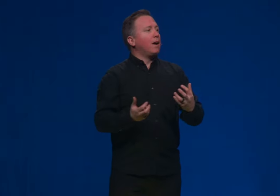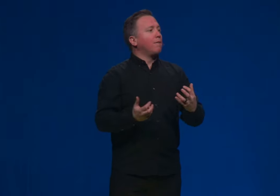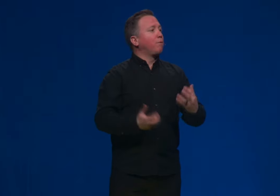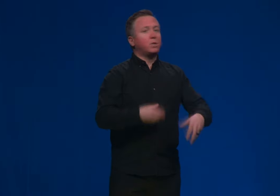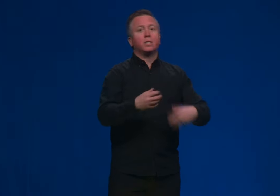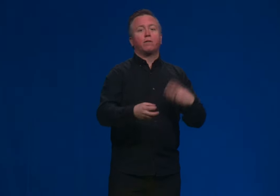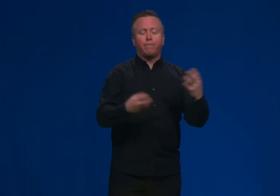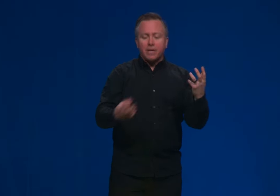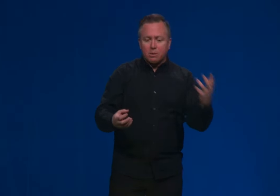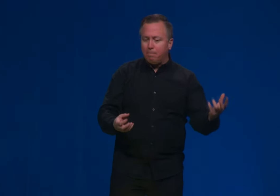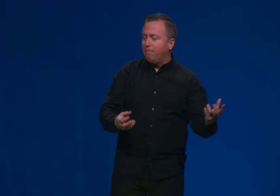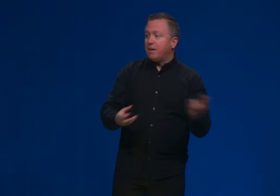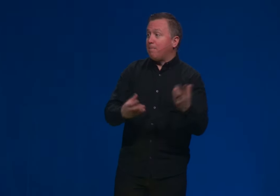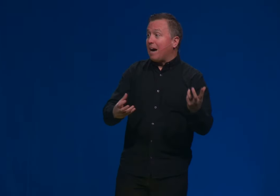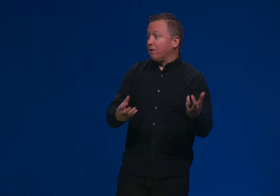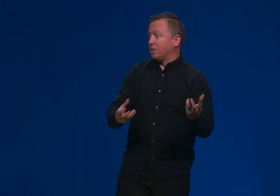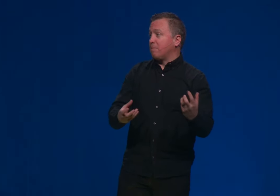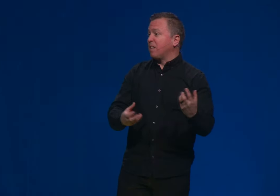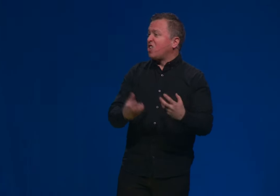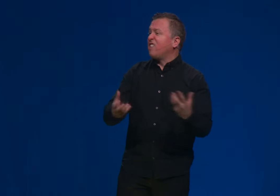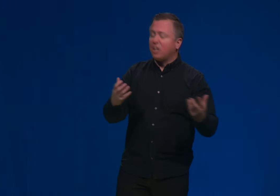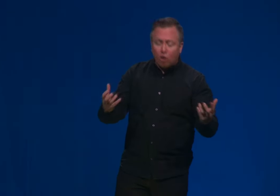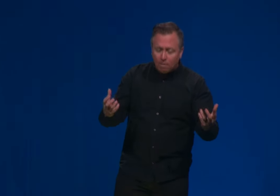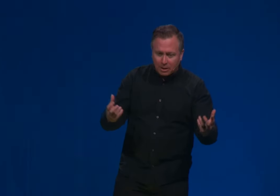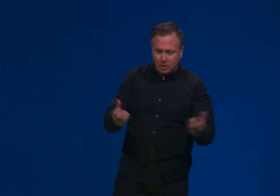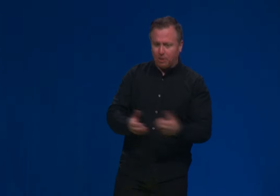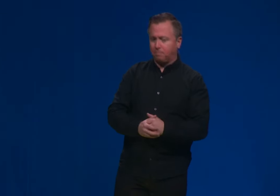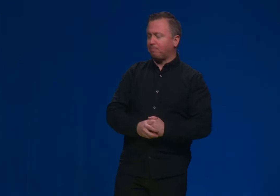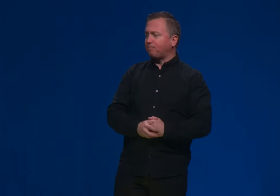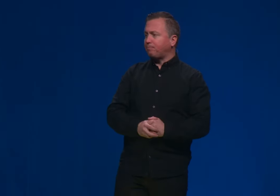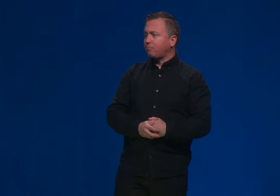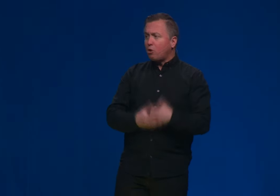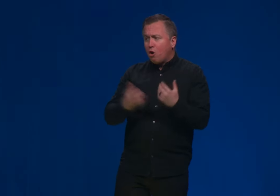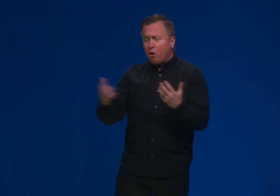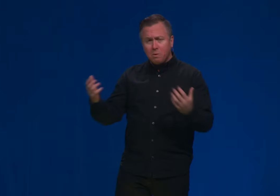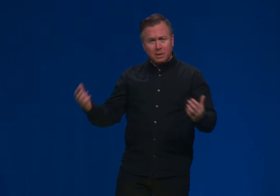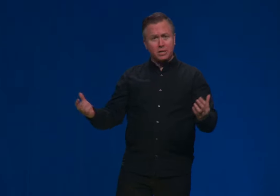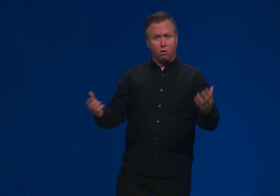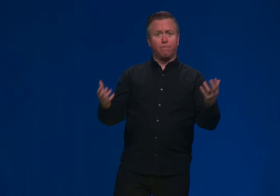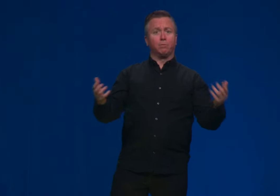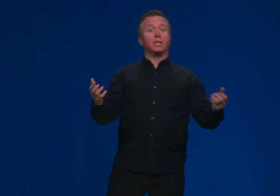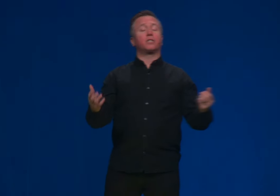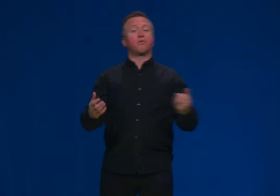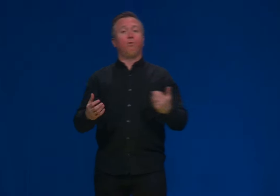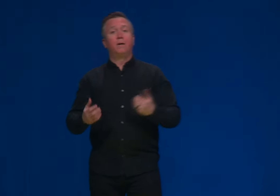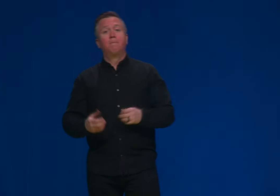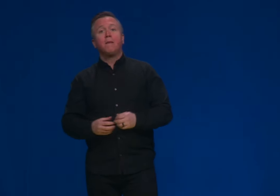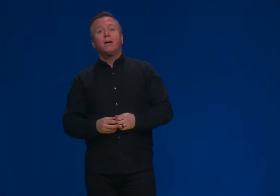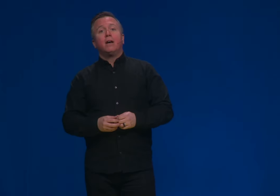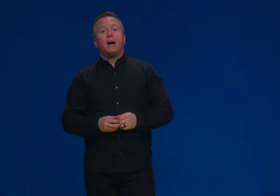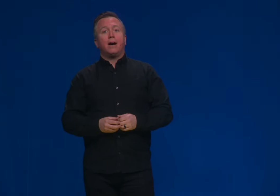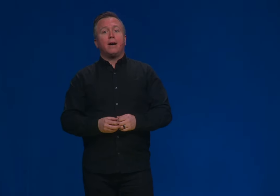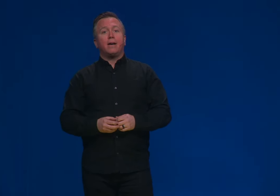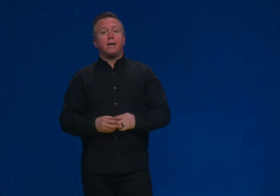forcing us to fight battles that it's not even commenting on. All we really know from just this one All we really know from Genesis one